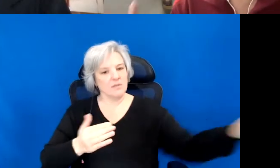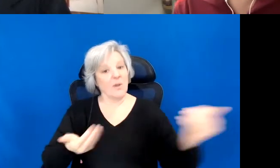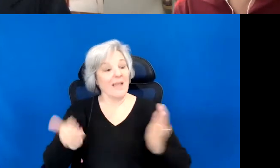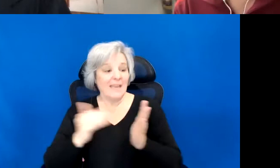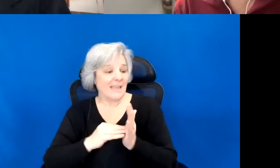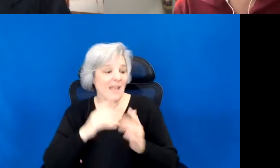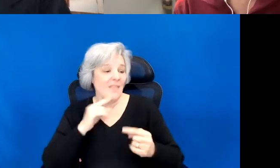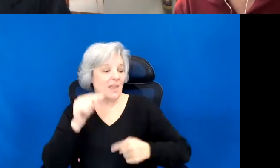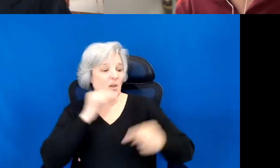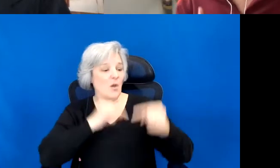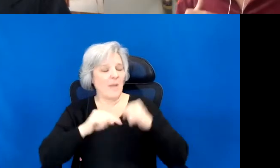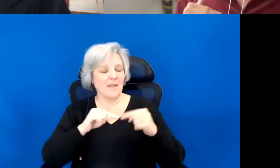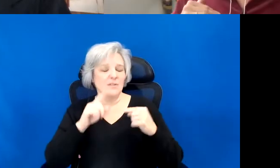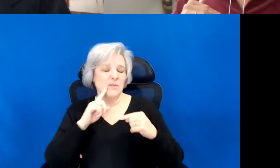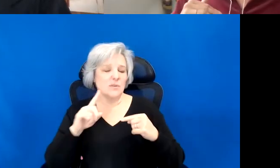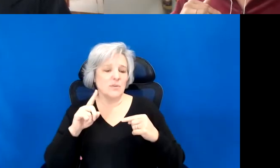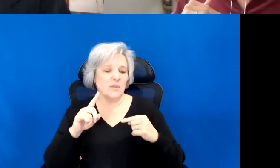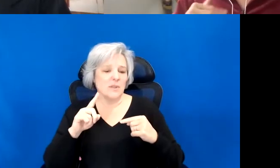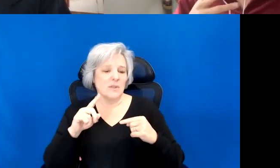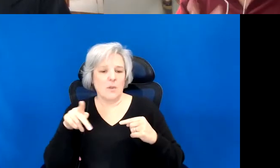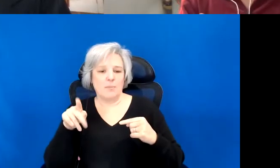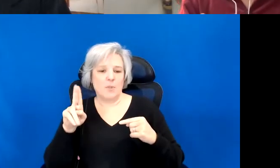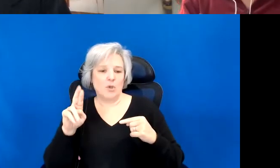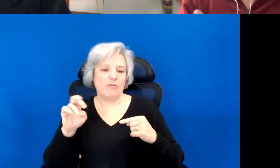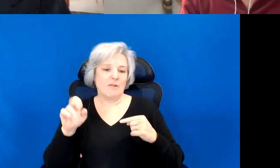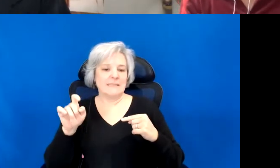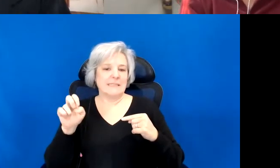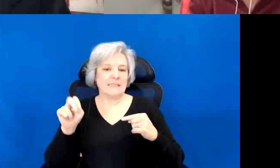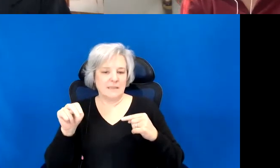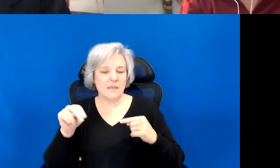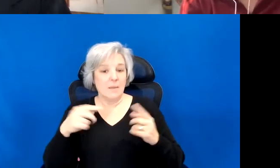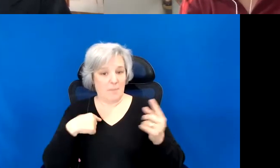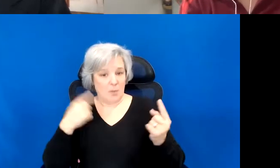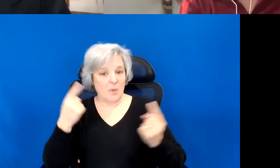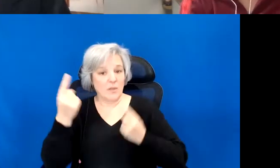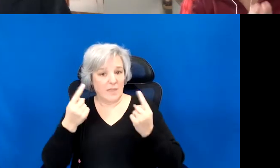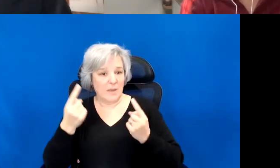to inheritance. The thinking of the house, like the house